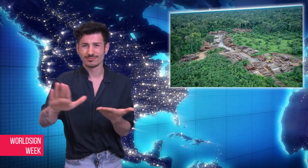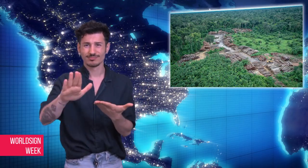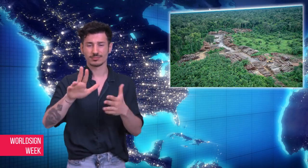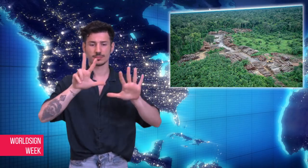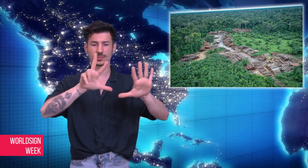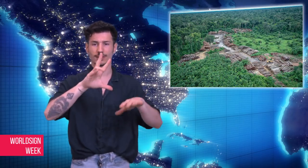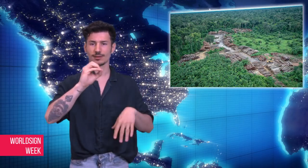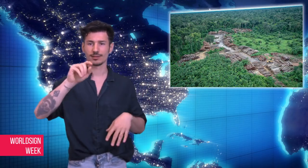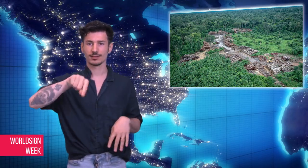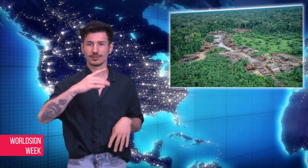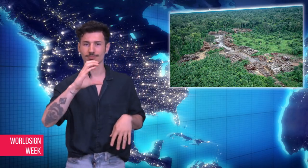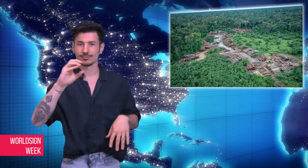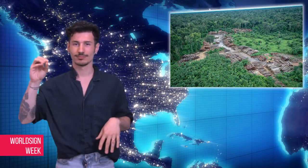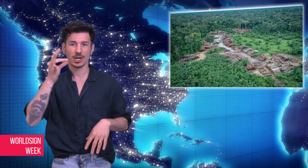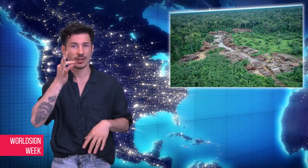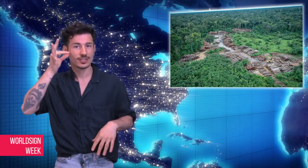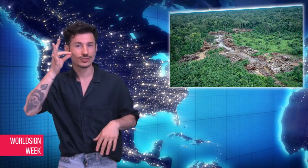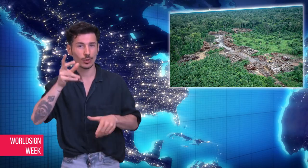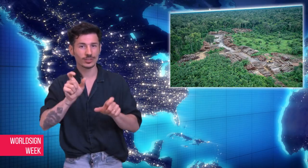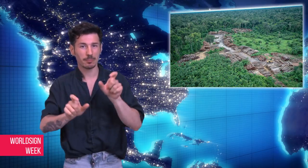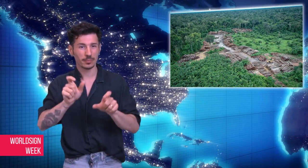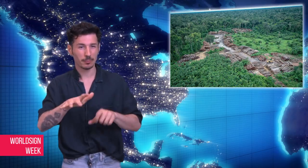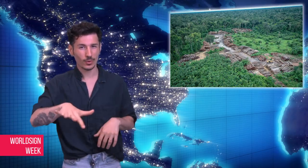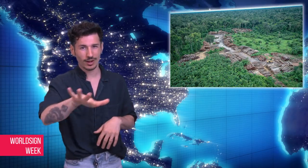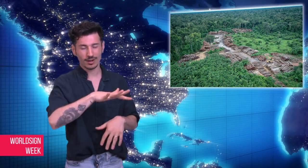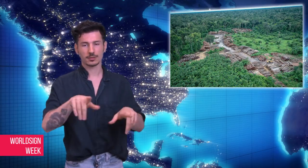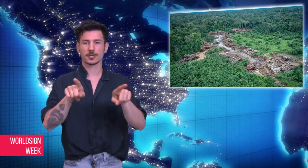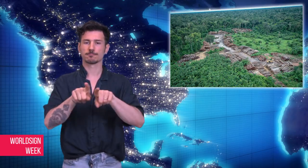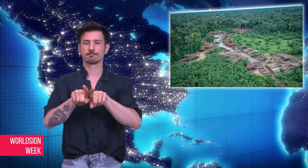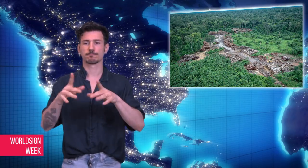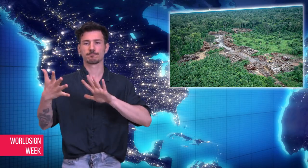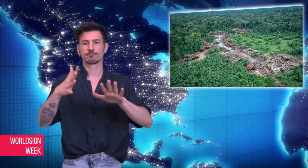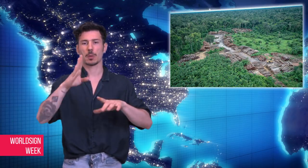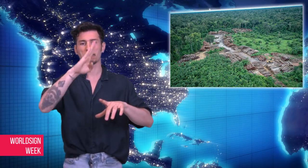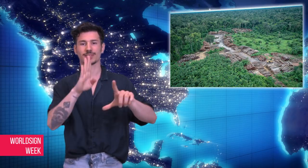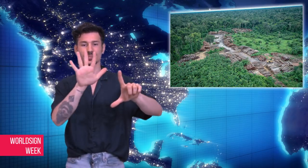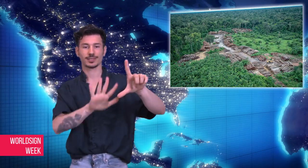country's population - into society, and open